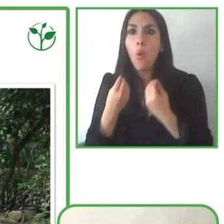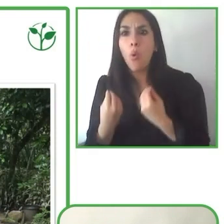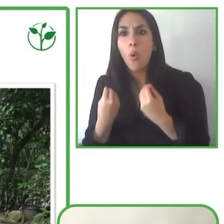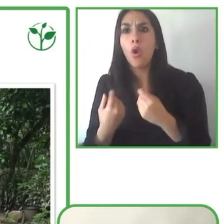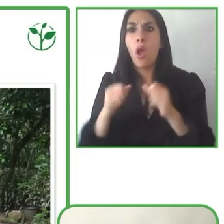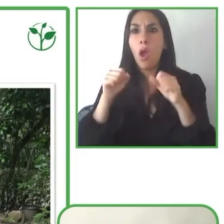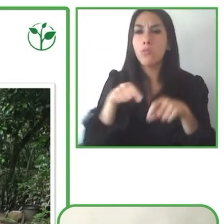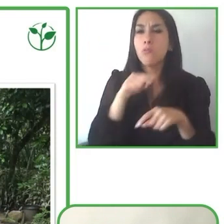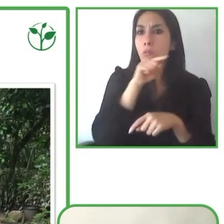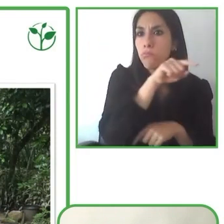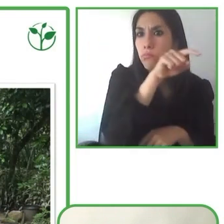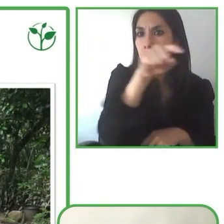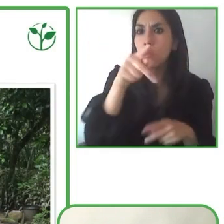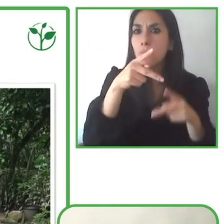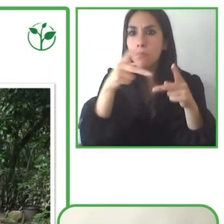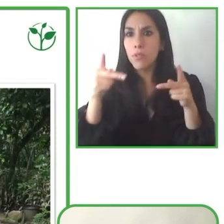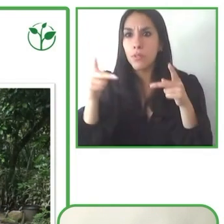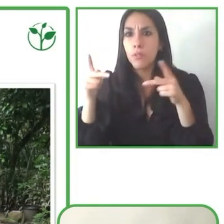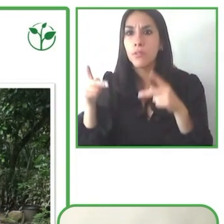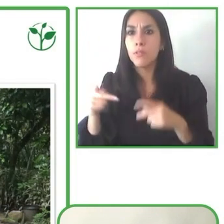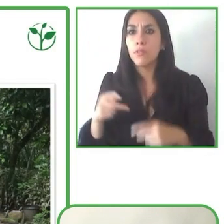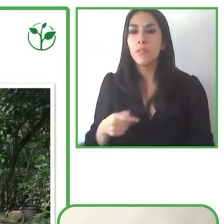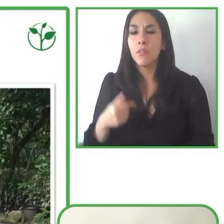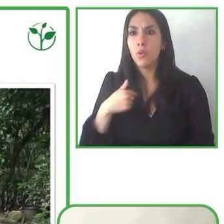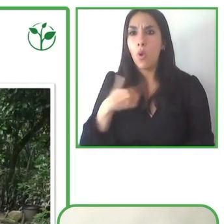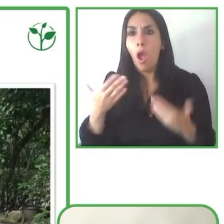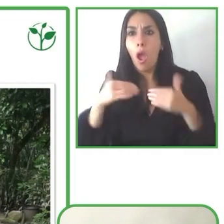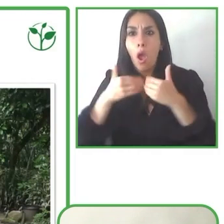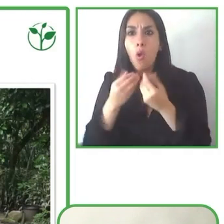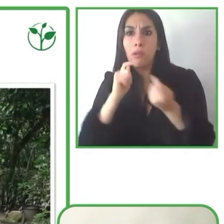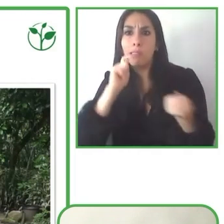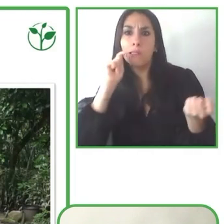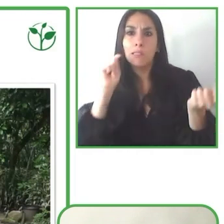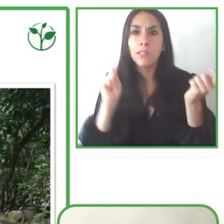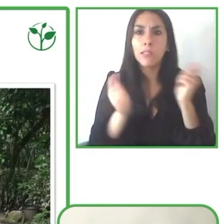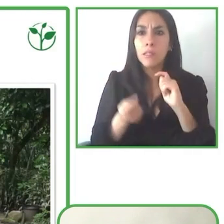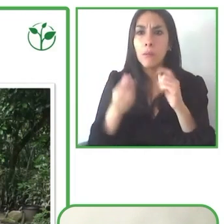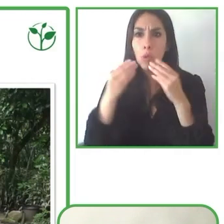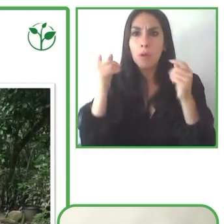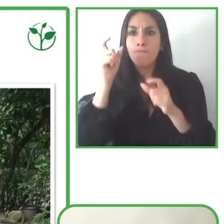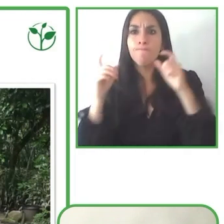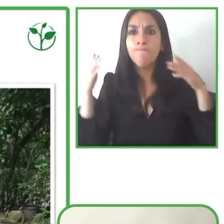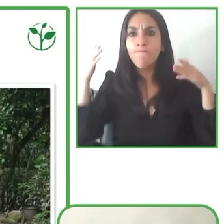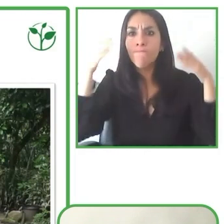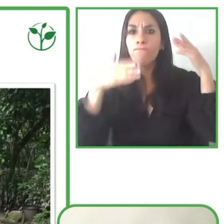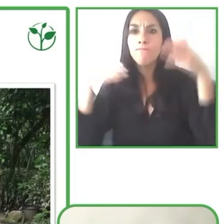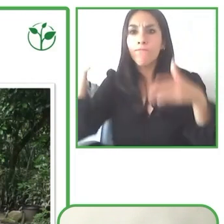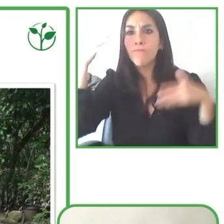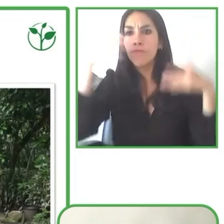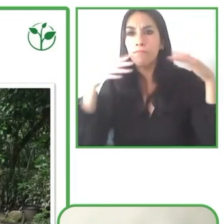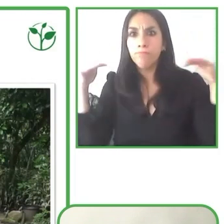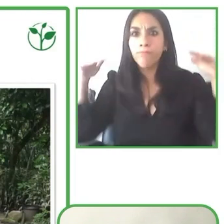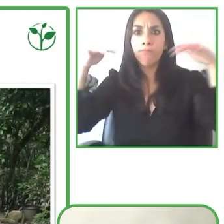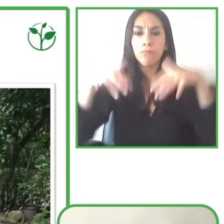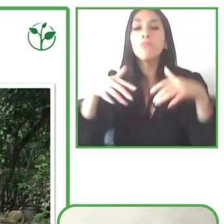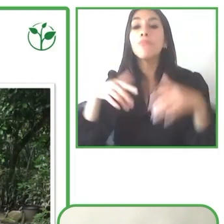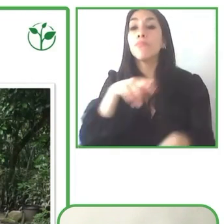to make them more accessible for people using wheelchairs, for example, so they could have a really quality experience.